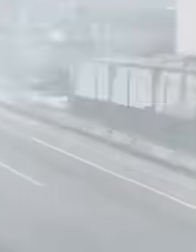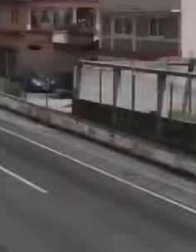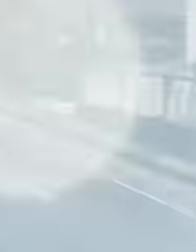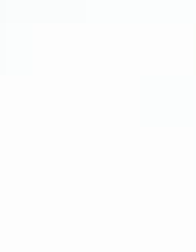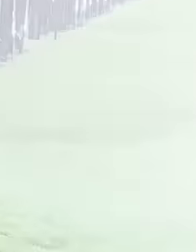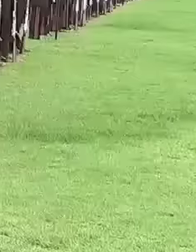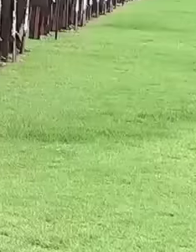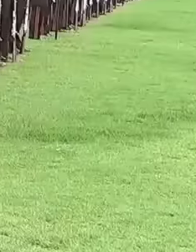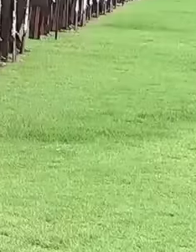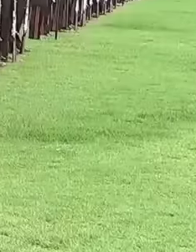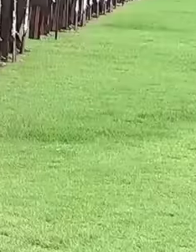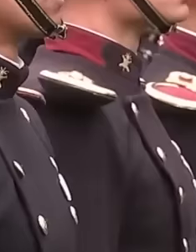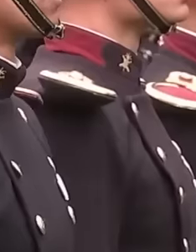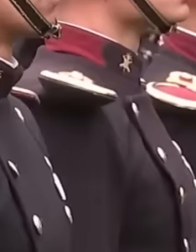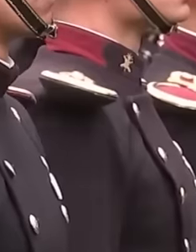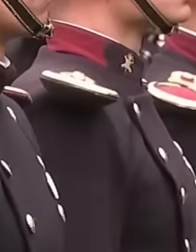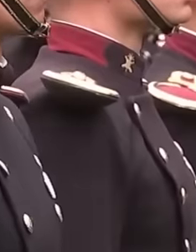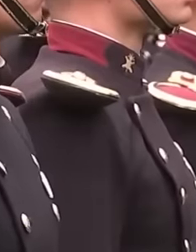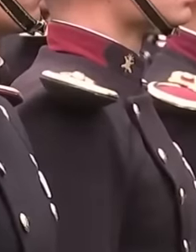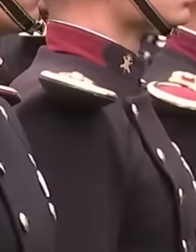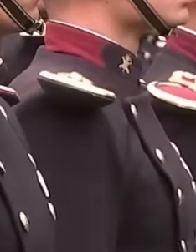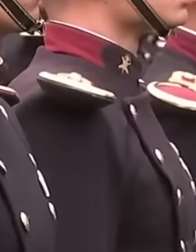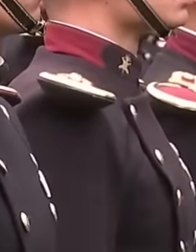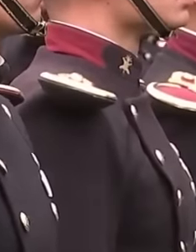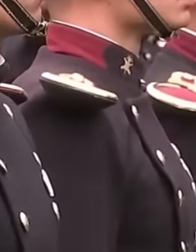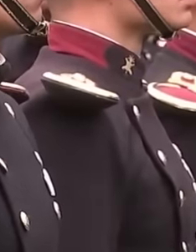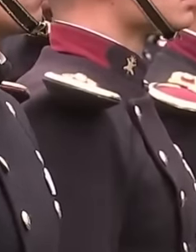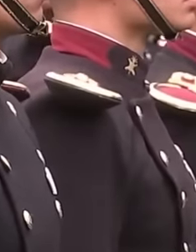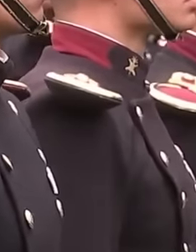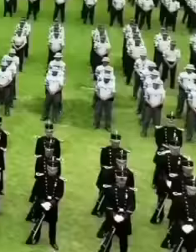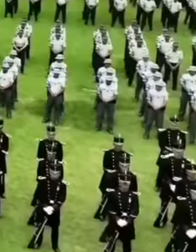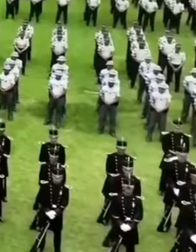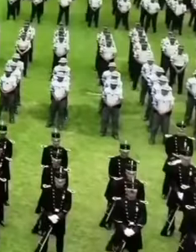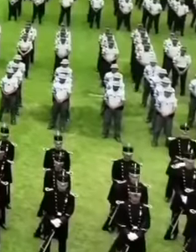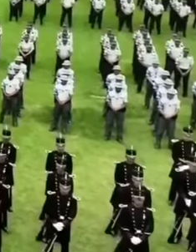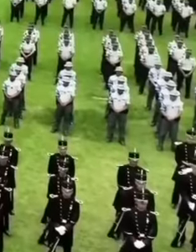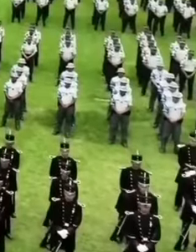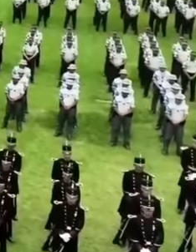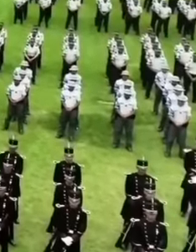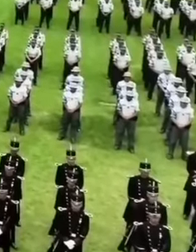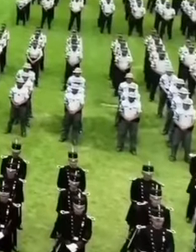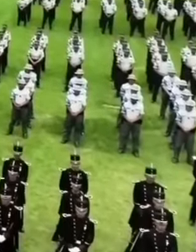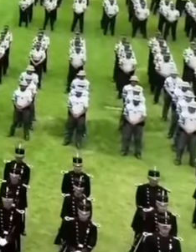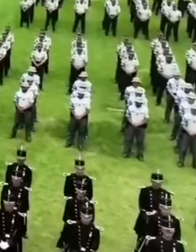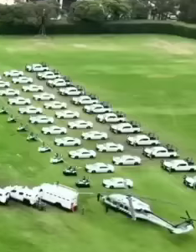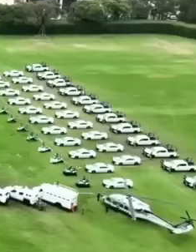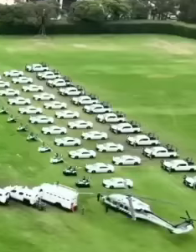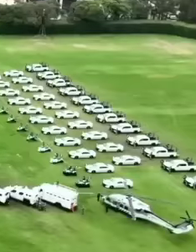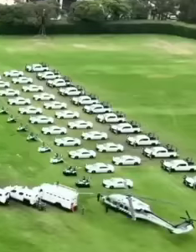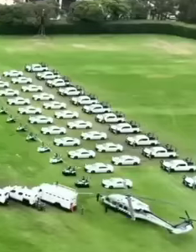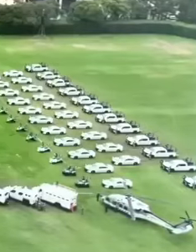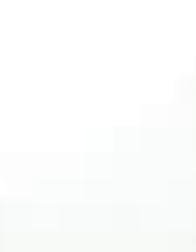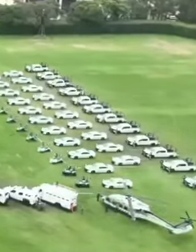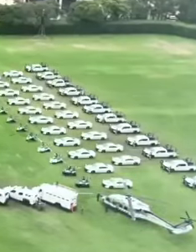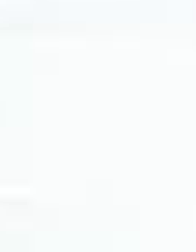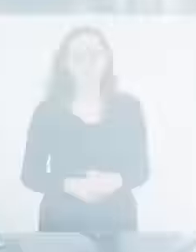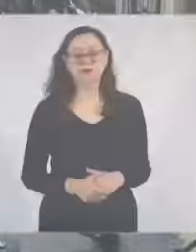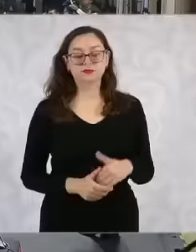four main axes. This problem that overwhelms the country will be faced in this space,